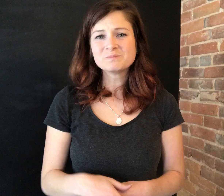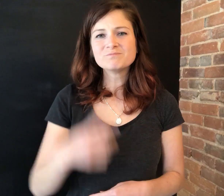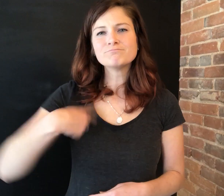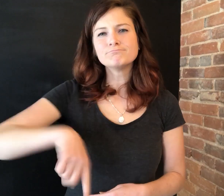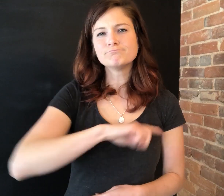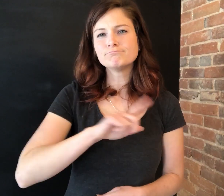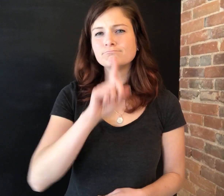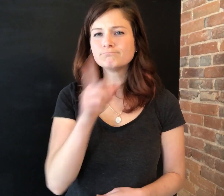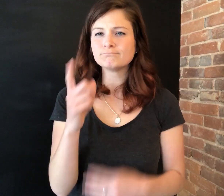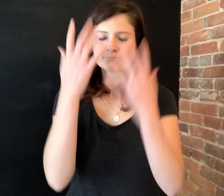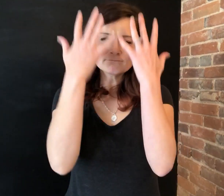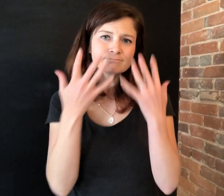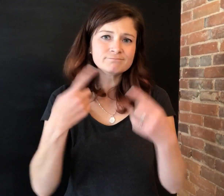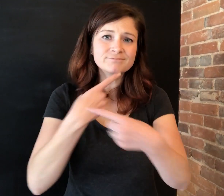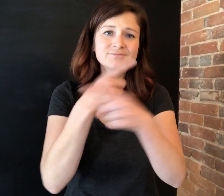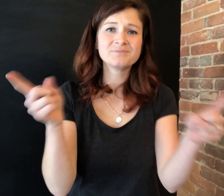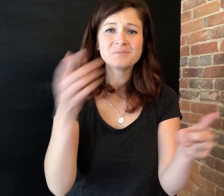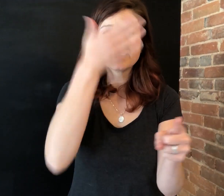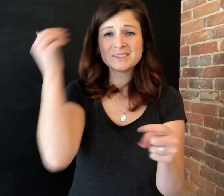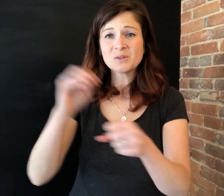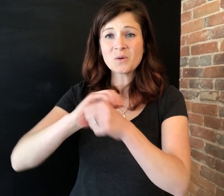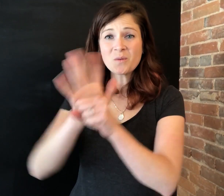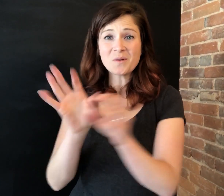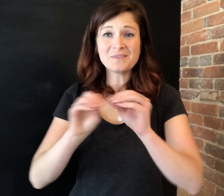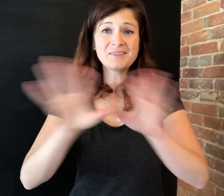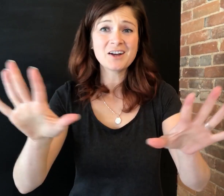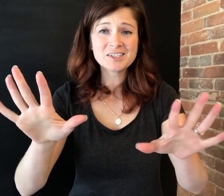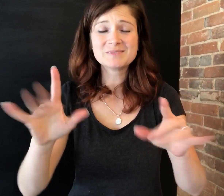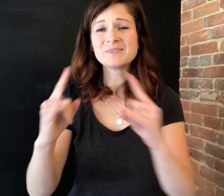It is with a heavy heart that we announce, due to the coronavirus pandemic,